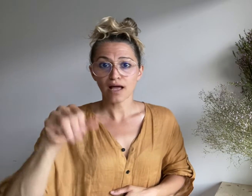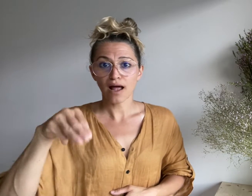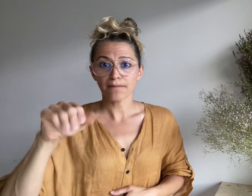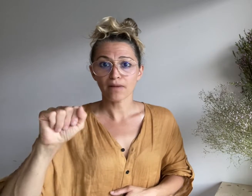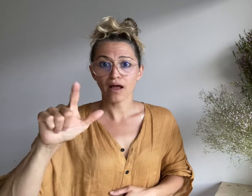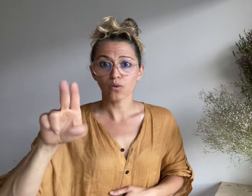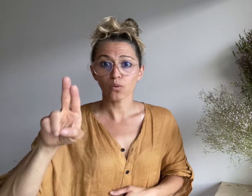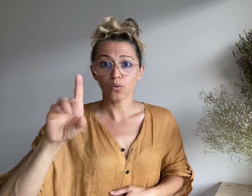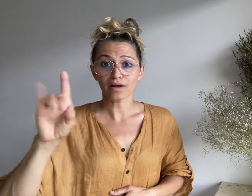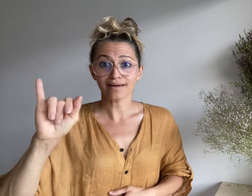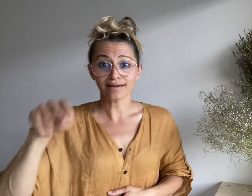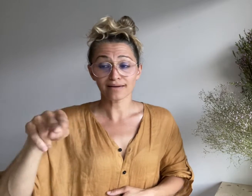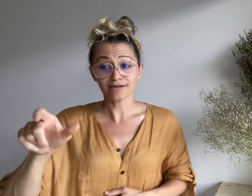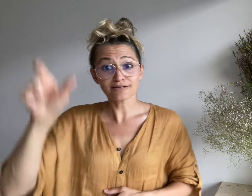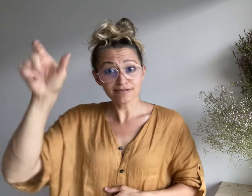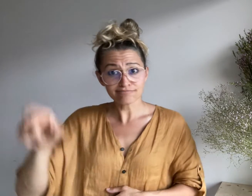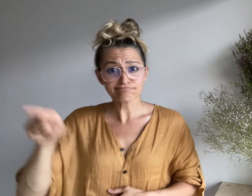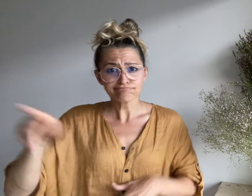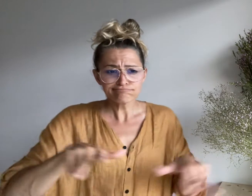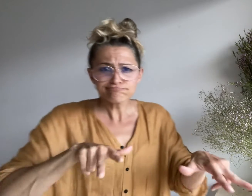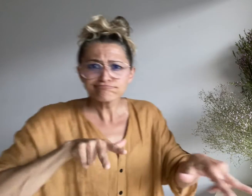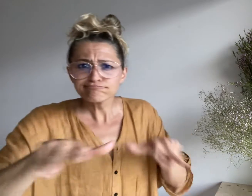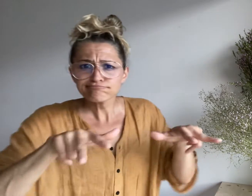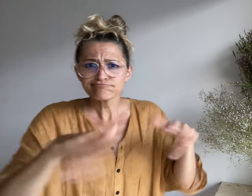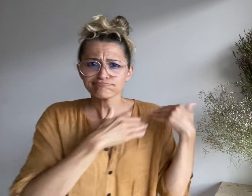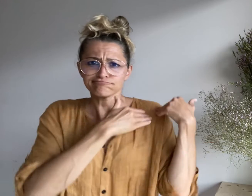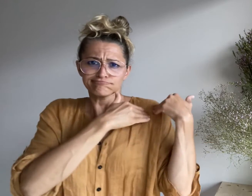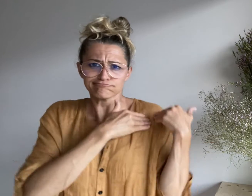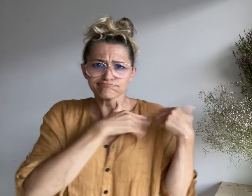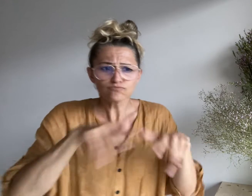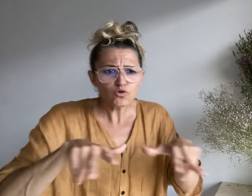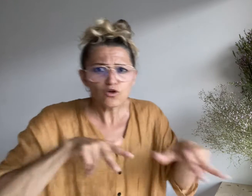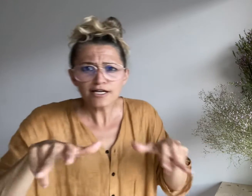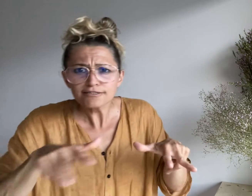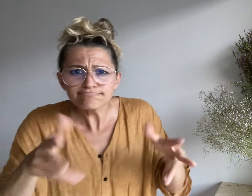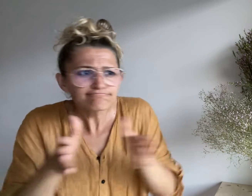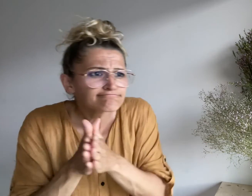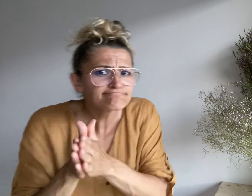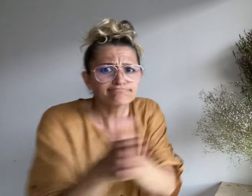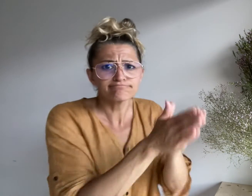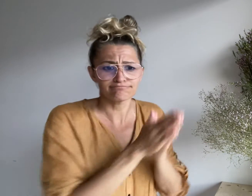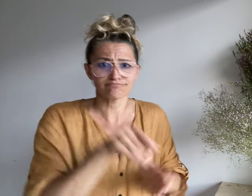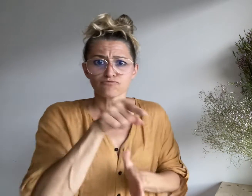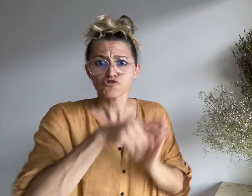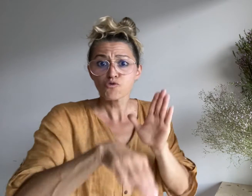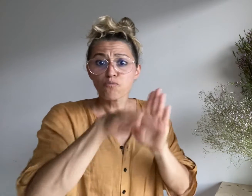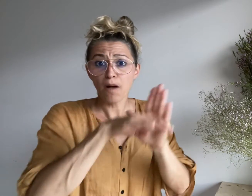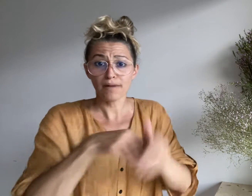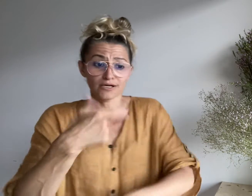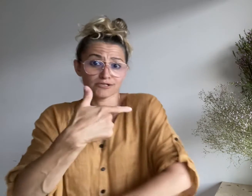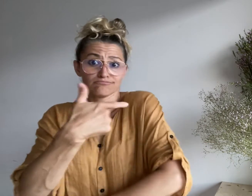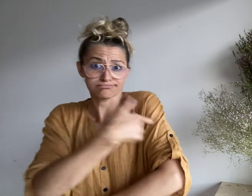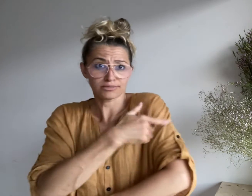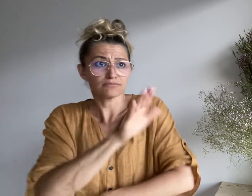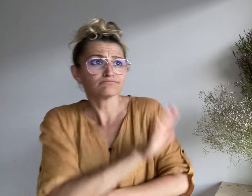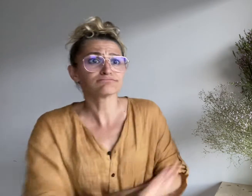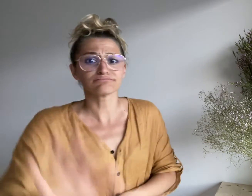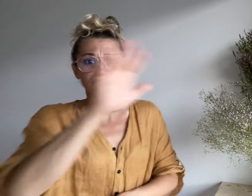Khairy Jamaluddin, the coordinator of the vaccination